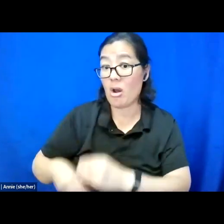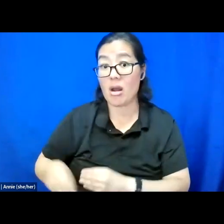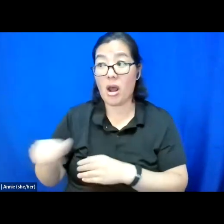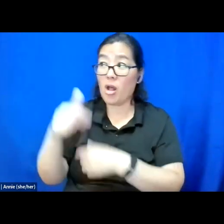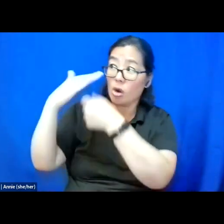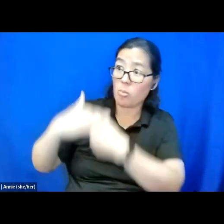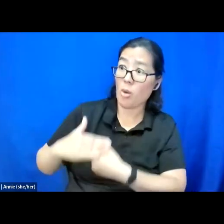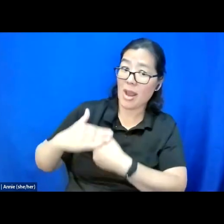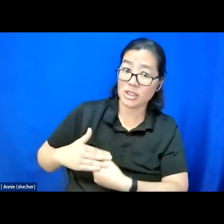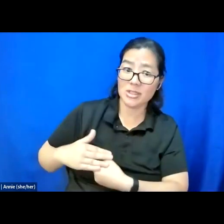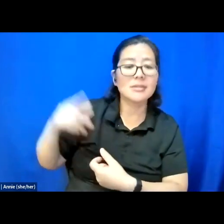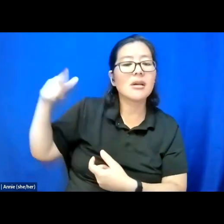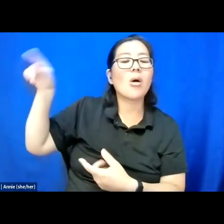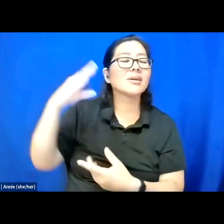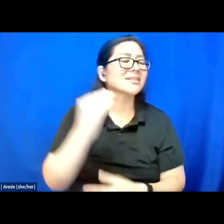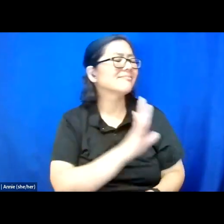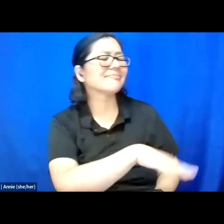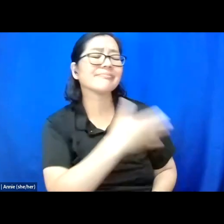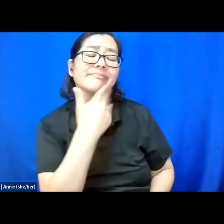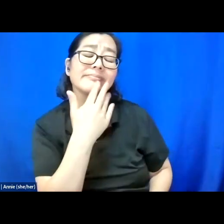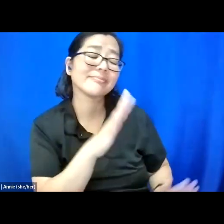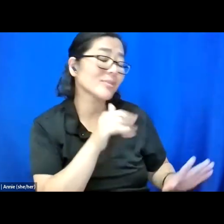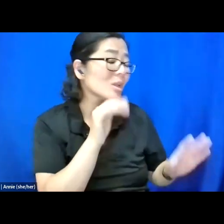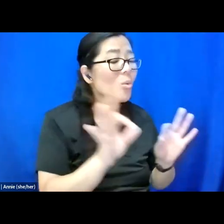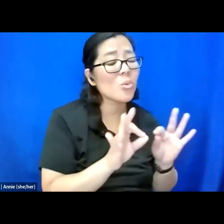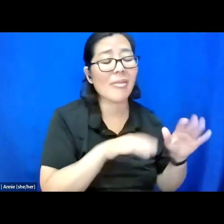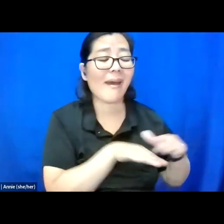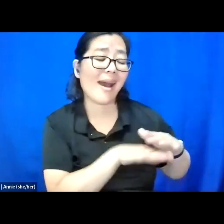They always saying, baby, you not worth the access and representation.